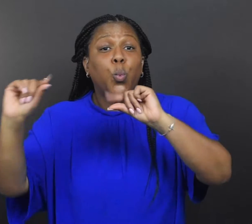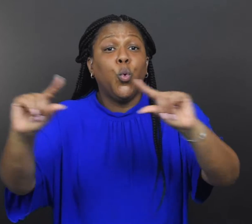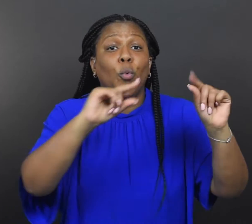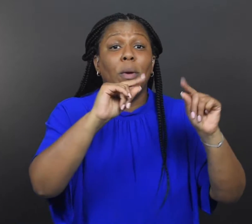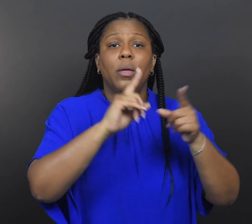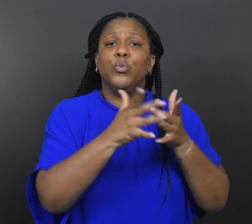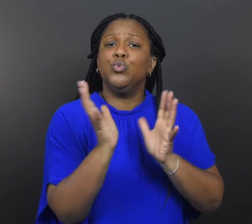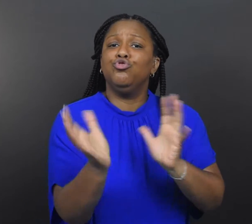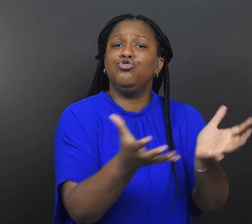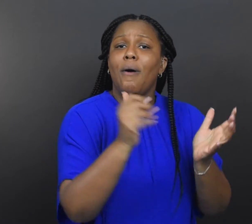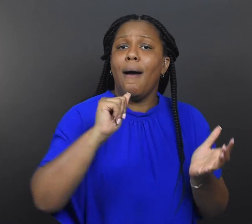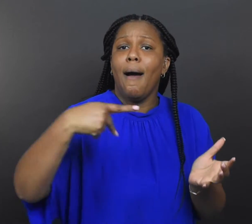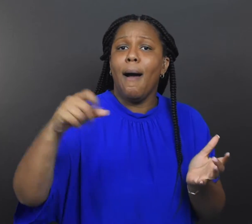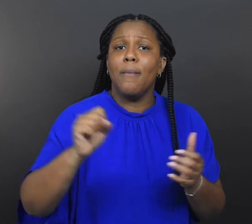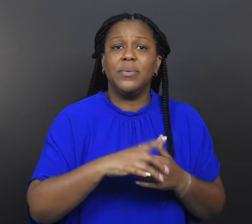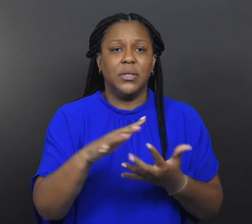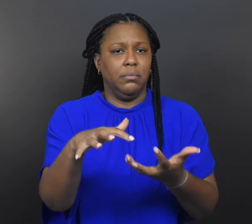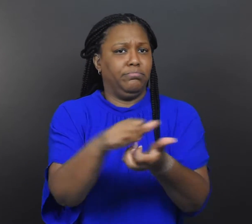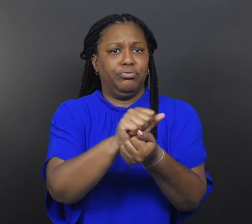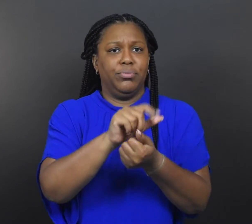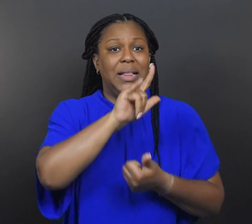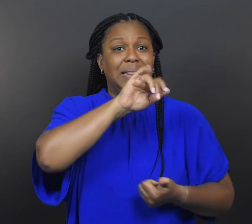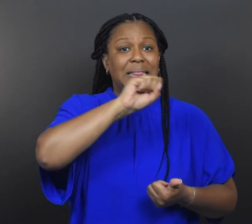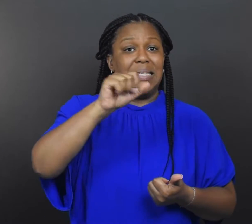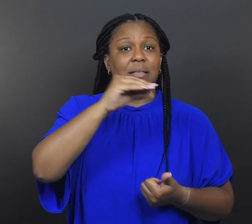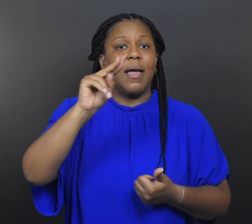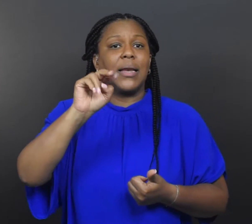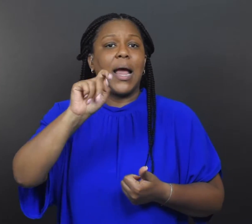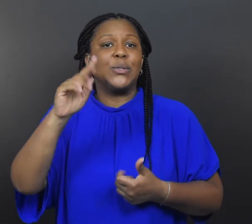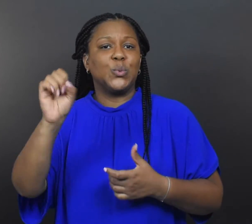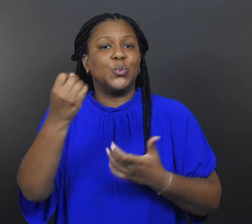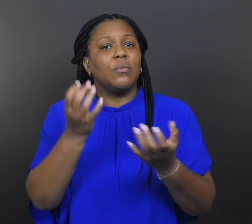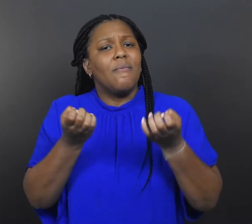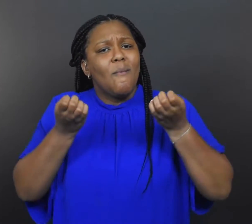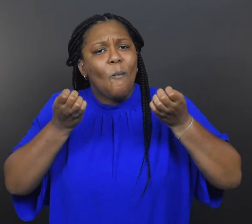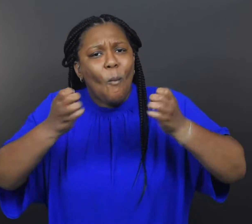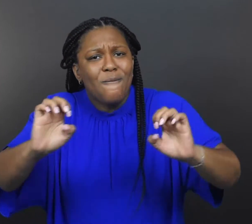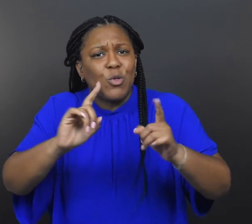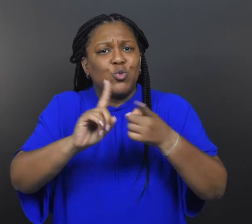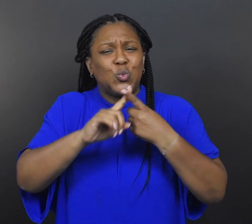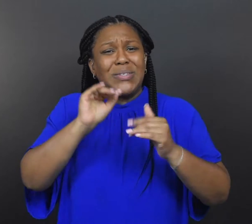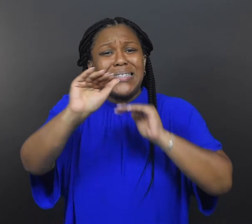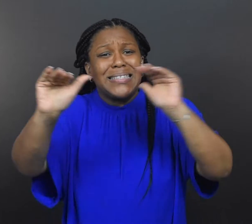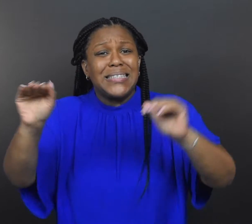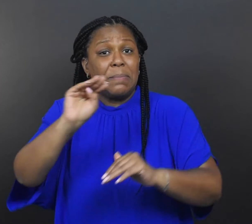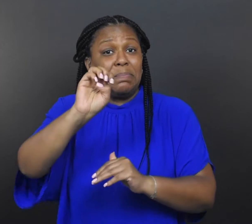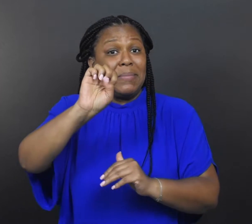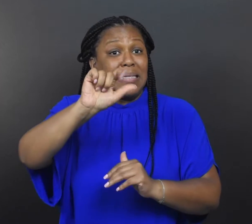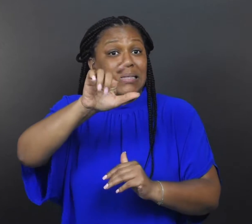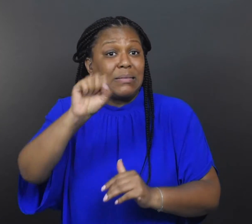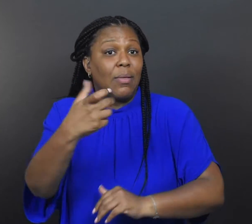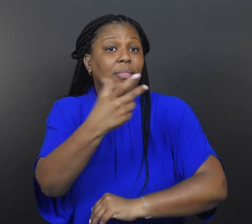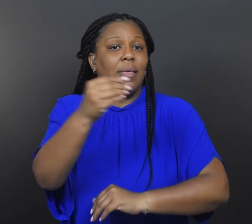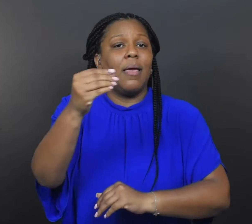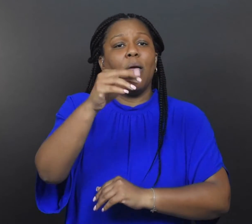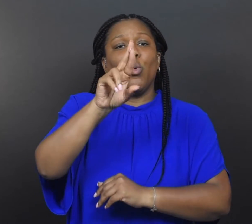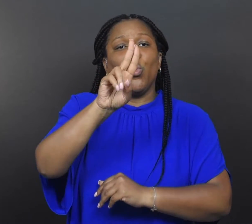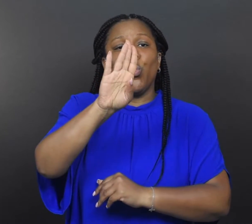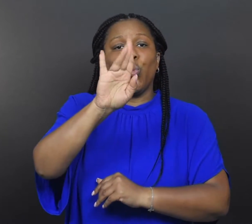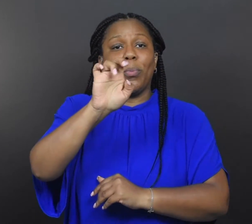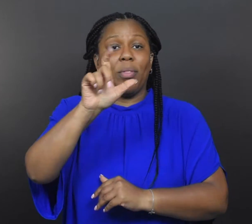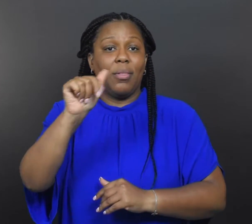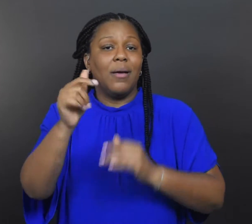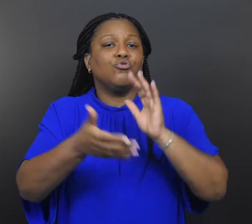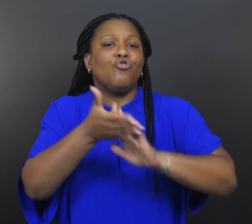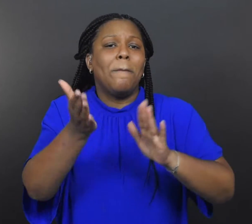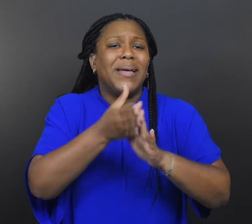Rumors on chat apps damaged Lis and Neetu’s efforts in measles-rubella campaigns in India